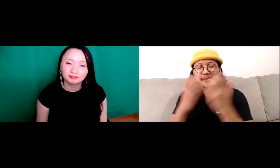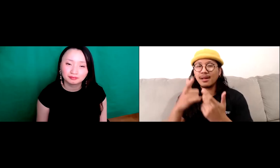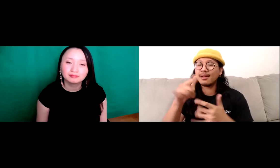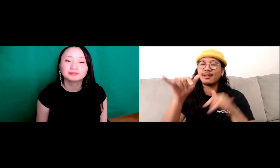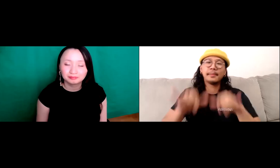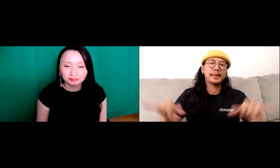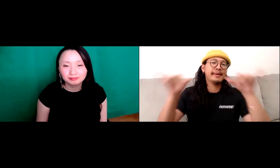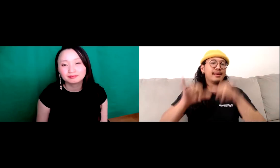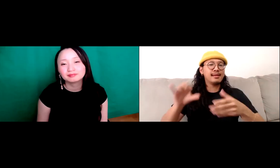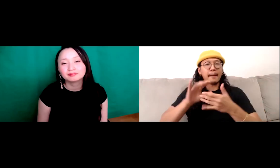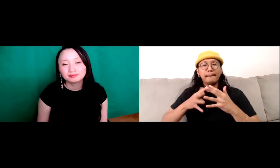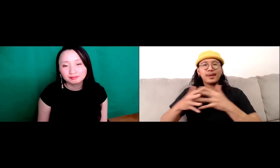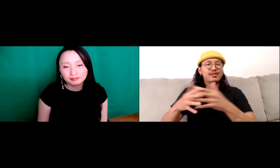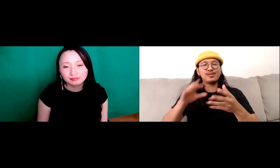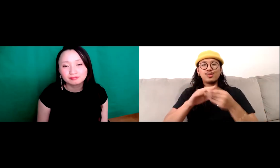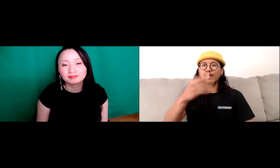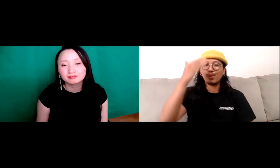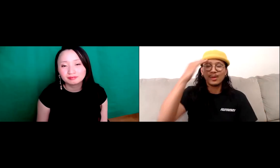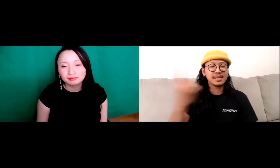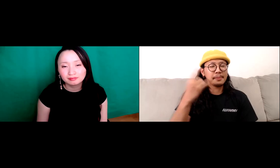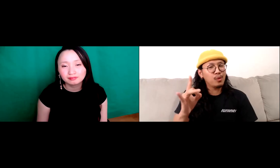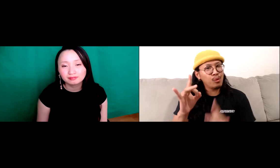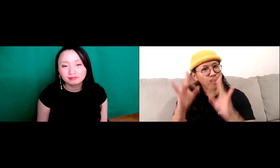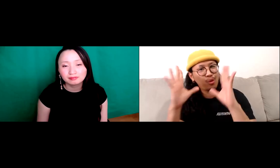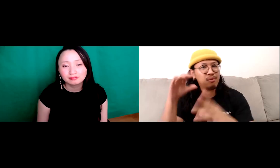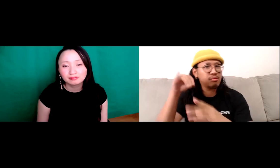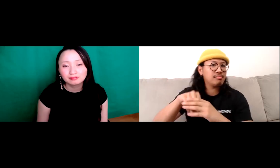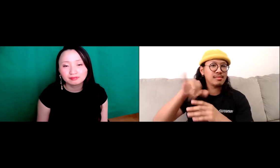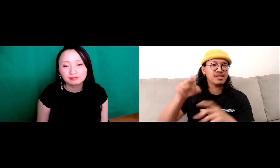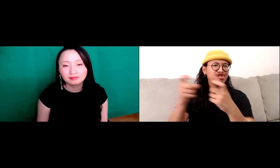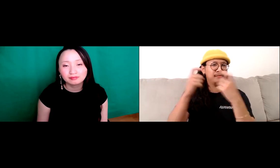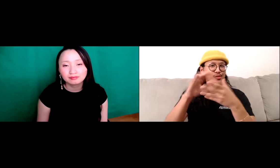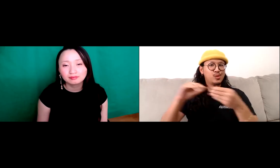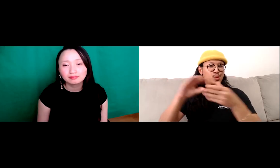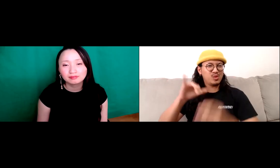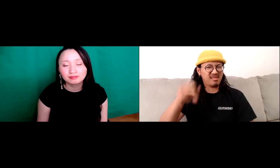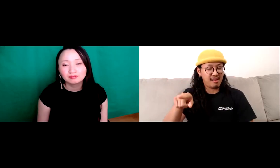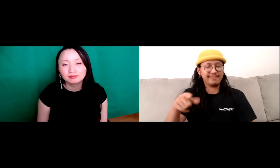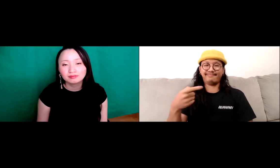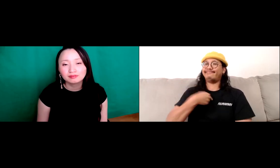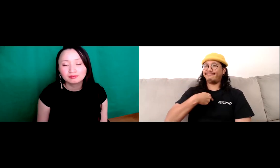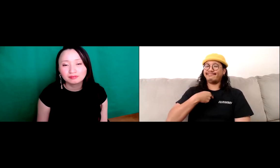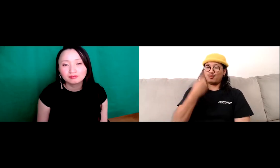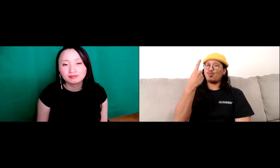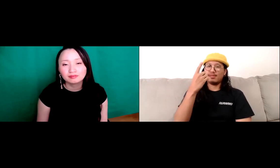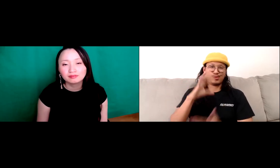So I remember I was in fired. And you know it was same American story in